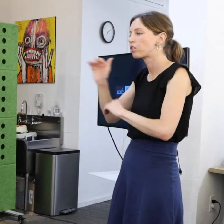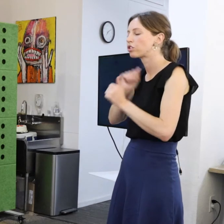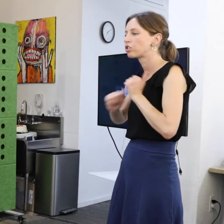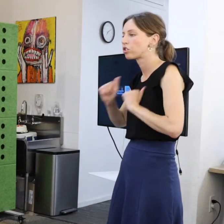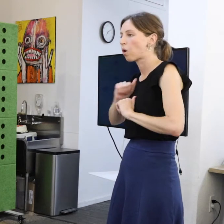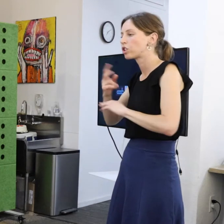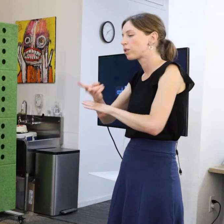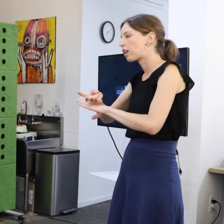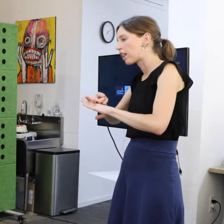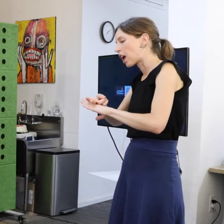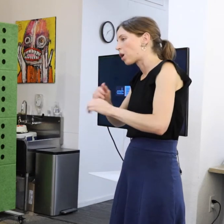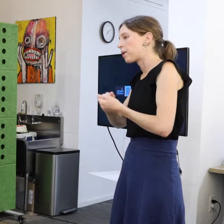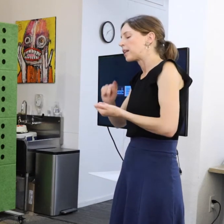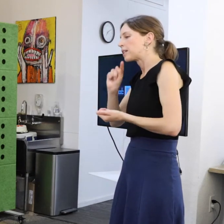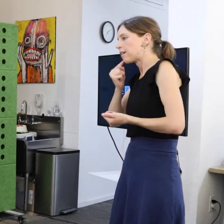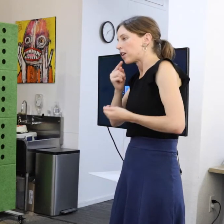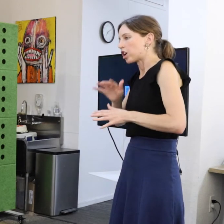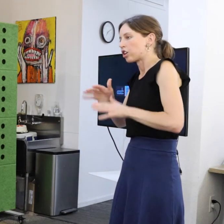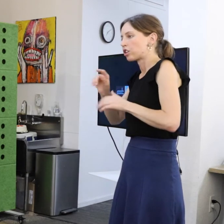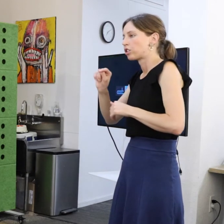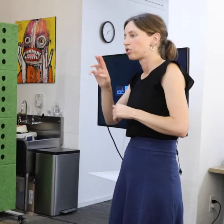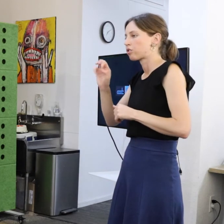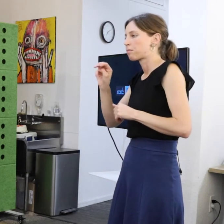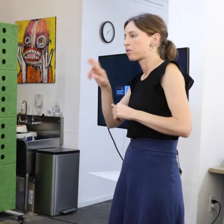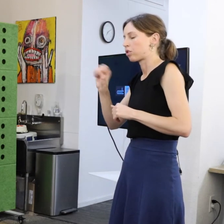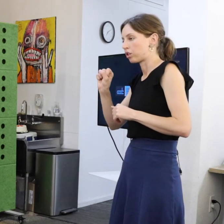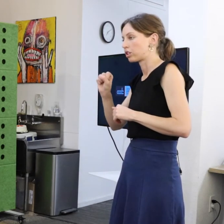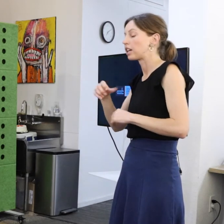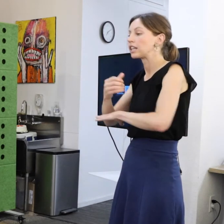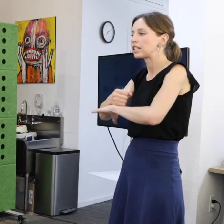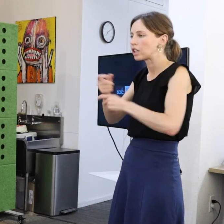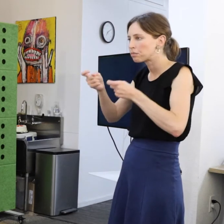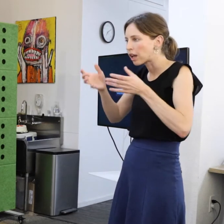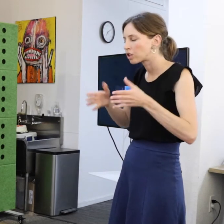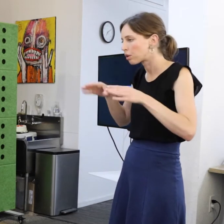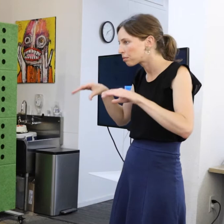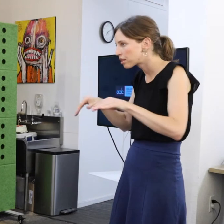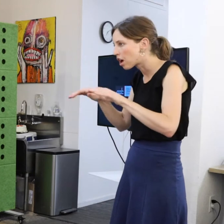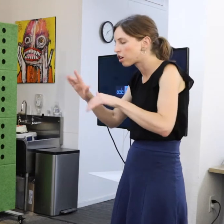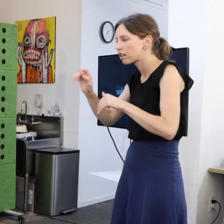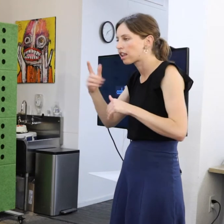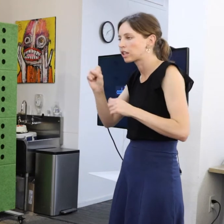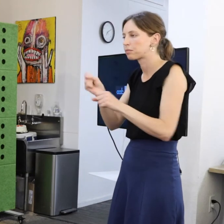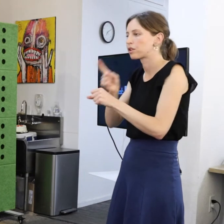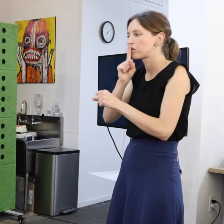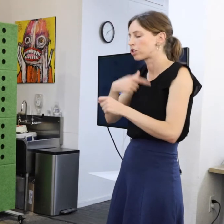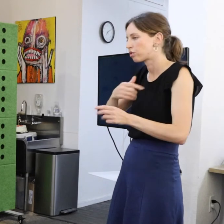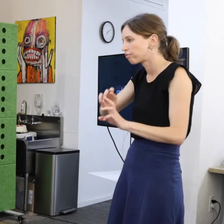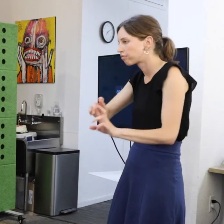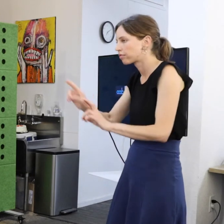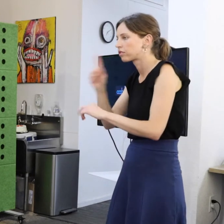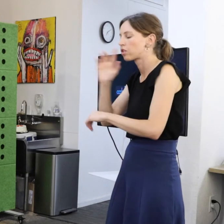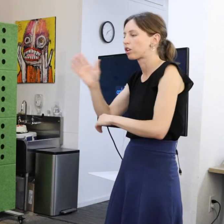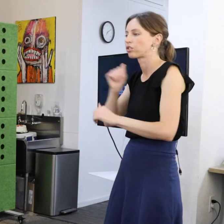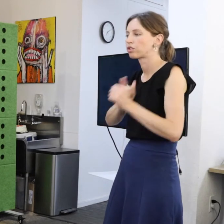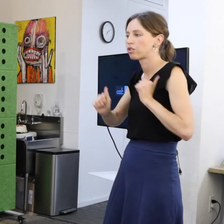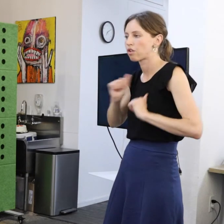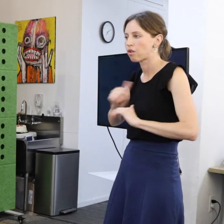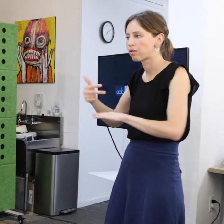laying on the floor with severe tremors. Stage managers were massaging her legs to help her get ready for the show.